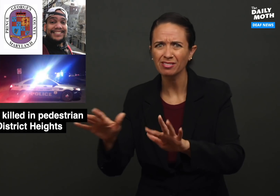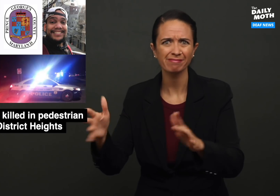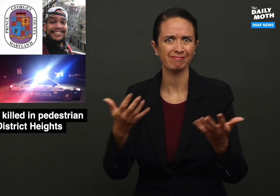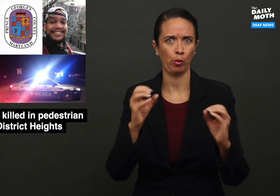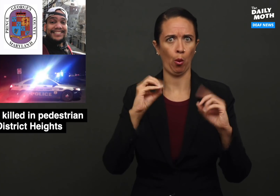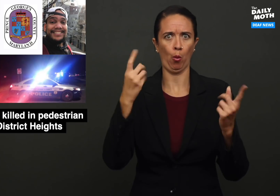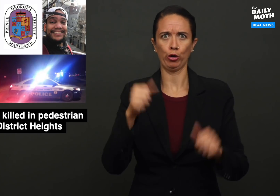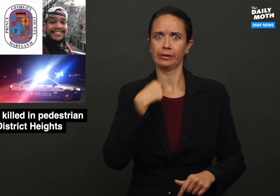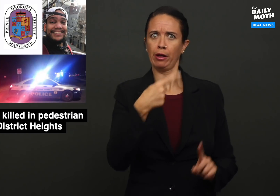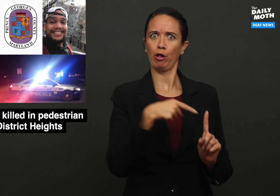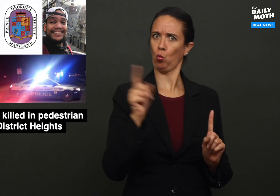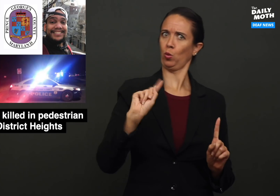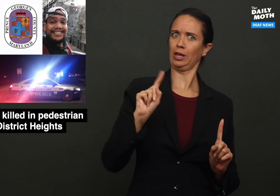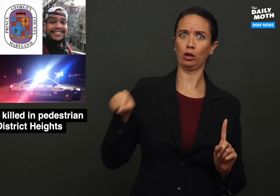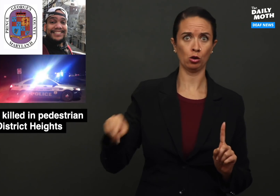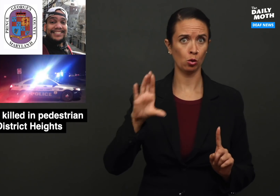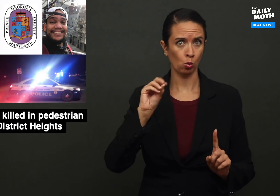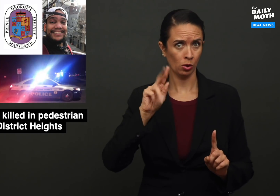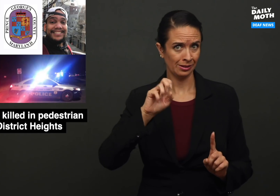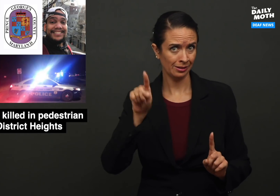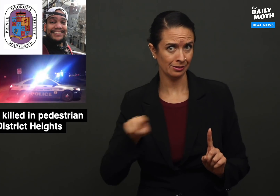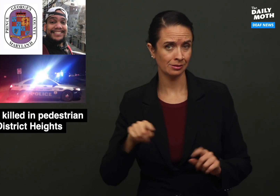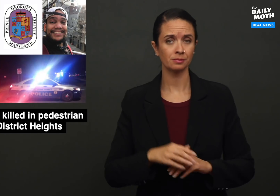Nobody could tell her where he was.